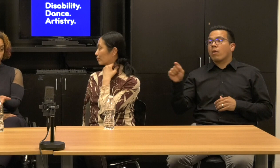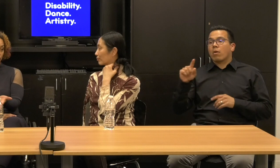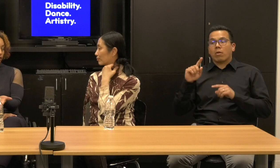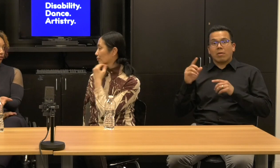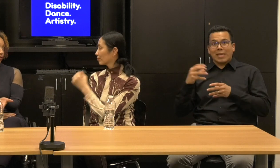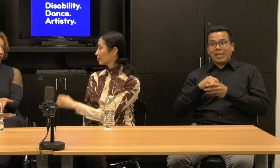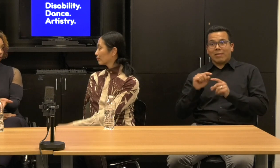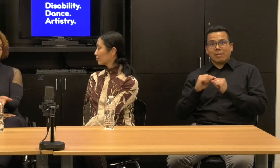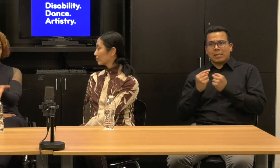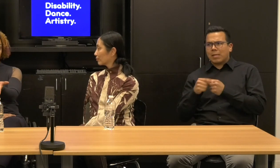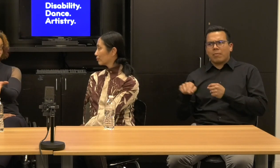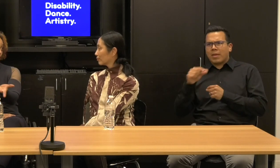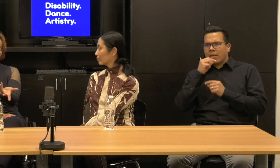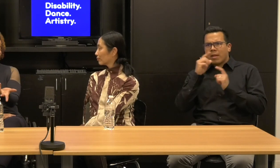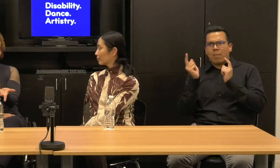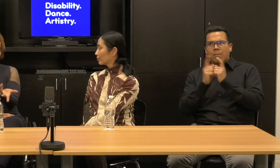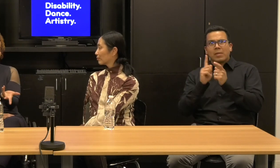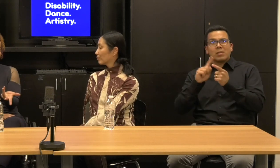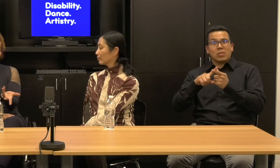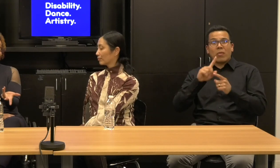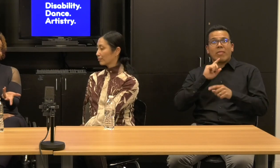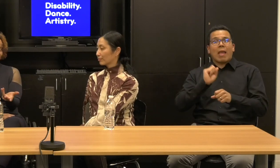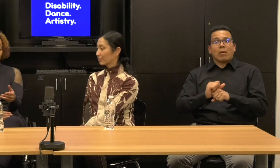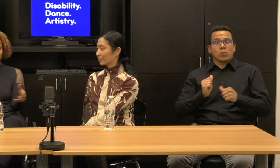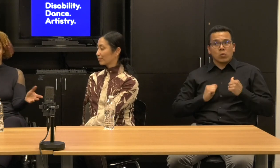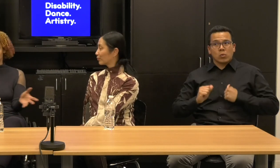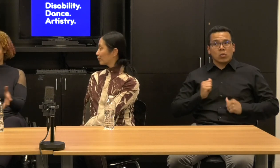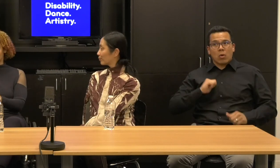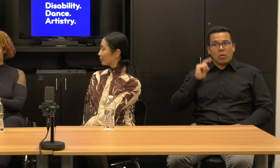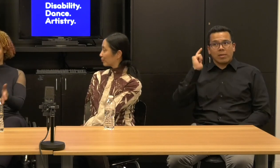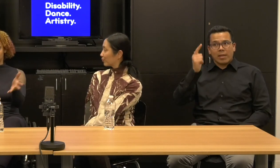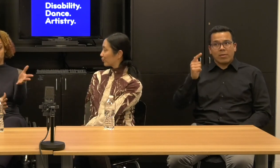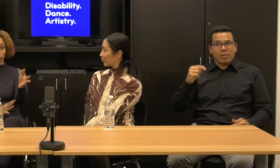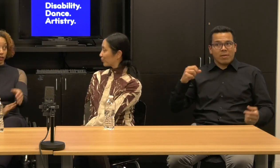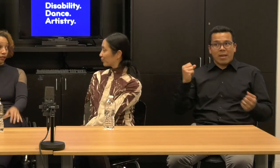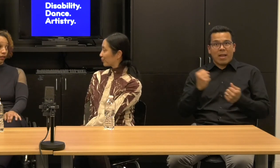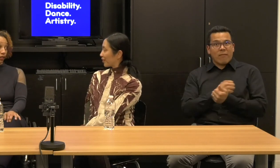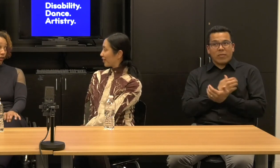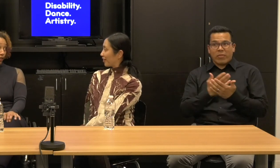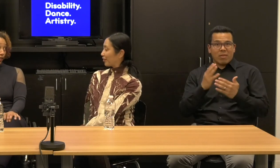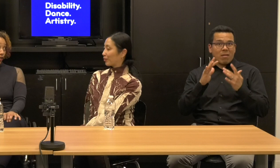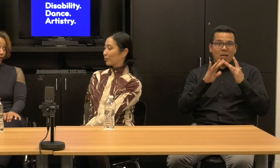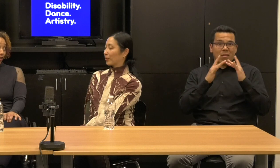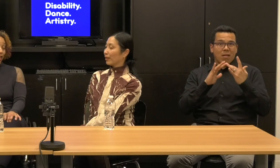meet until the show. Everything was done virtually.